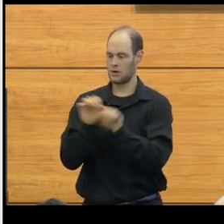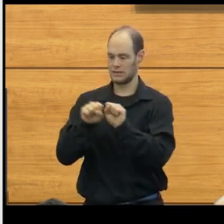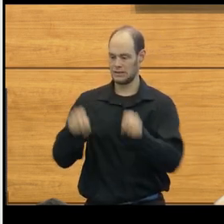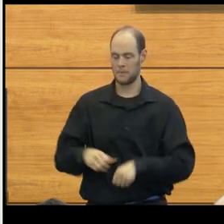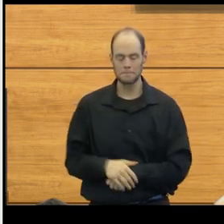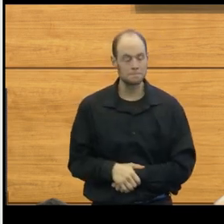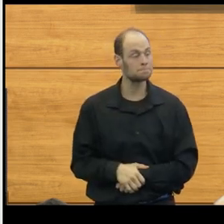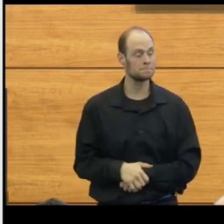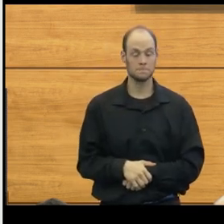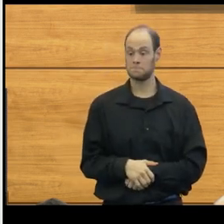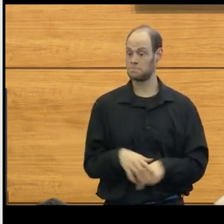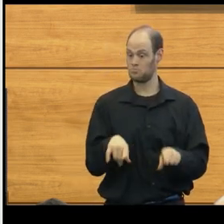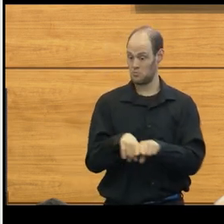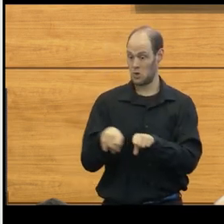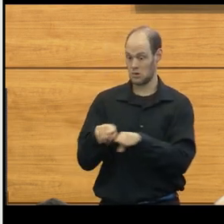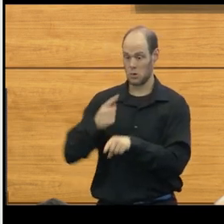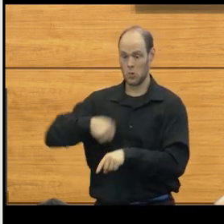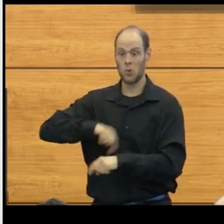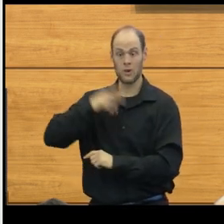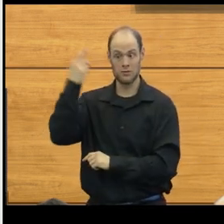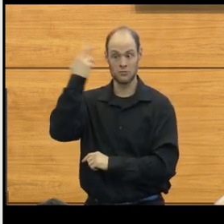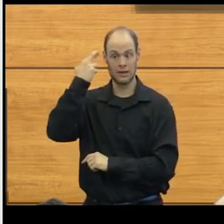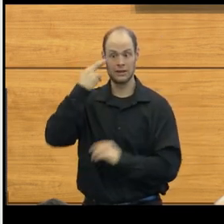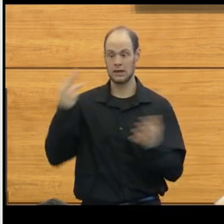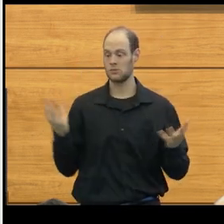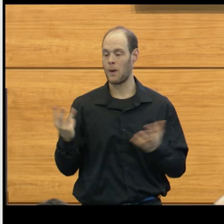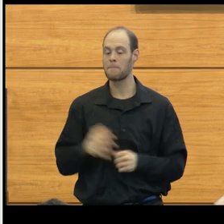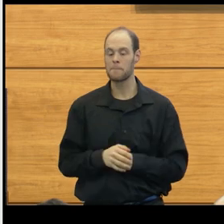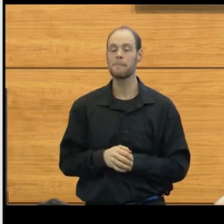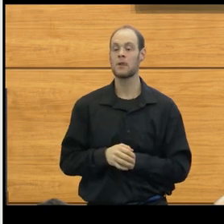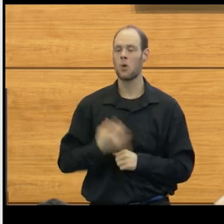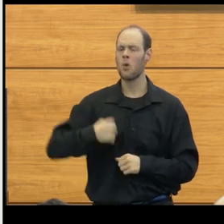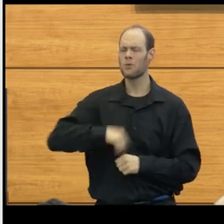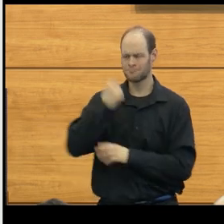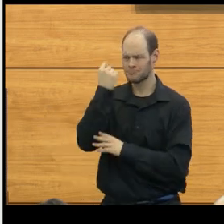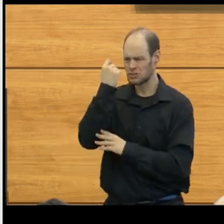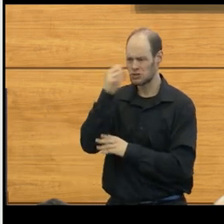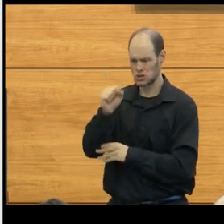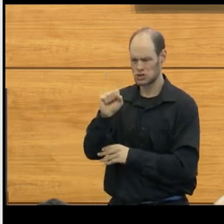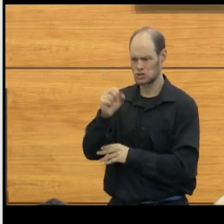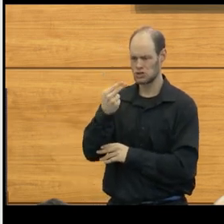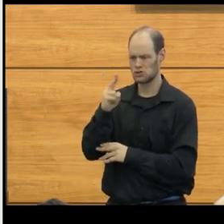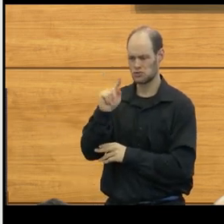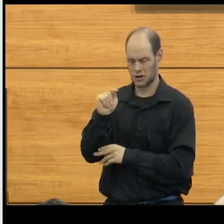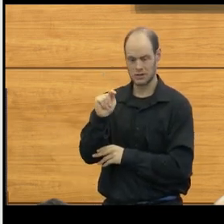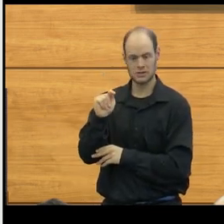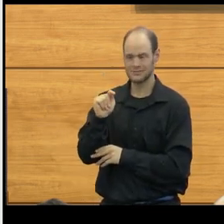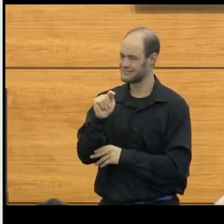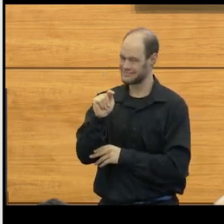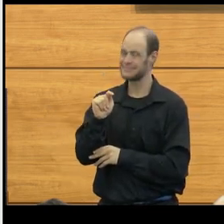And also I think that we realize that as much as we understood shunts, we've only begun